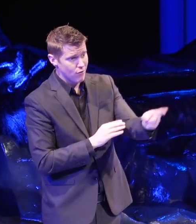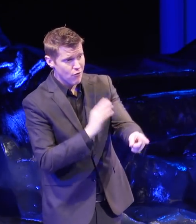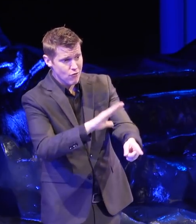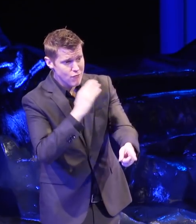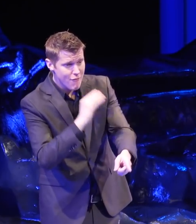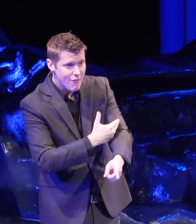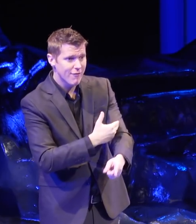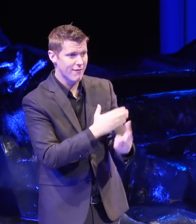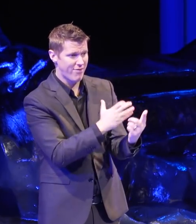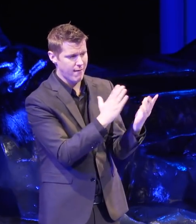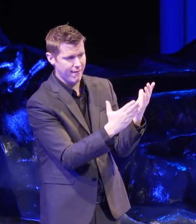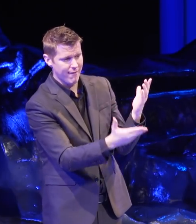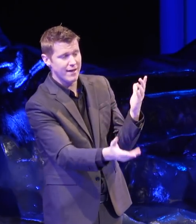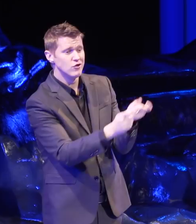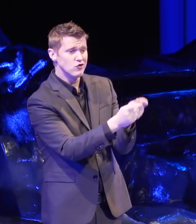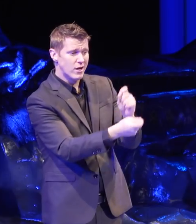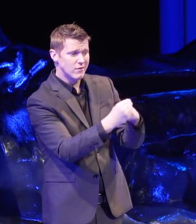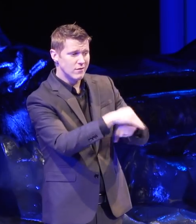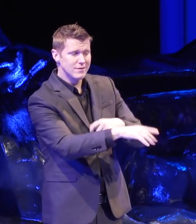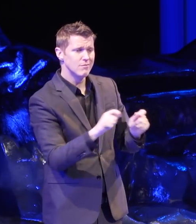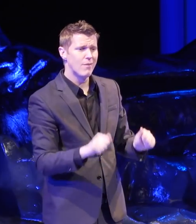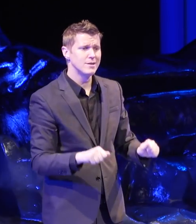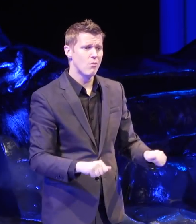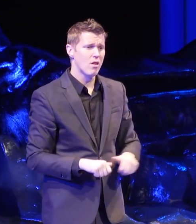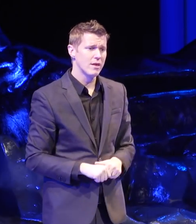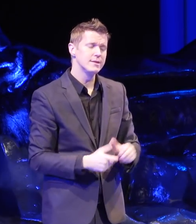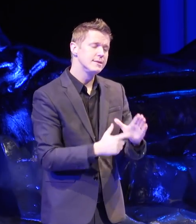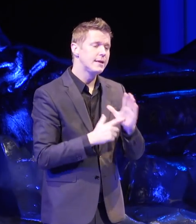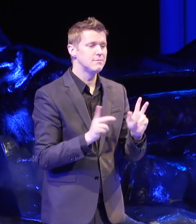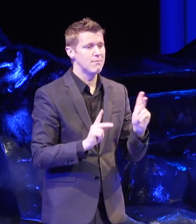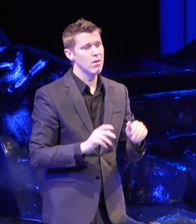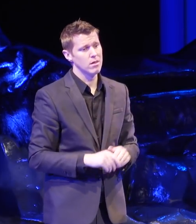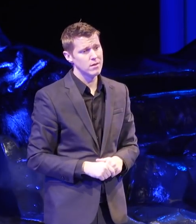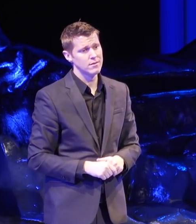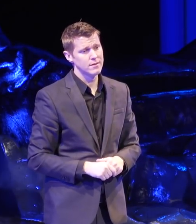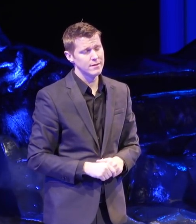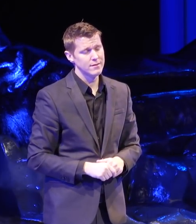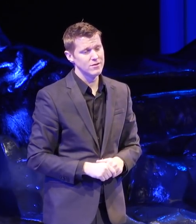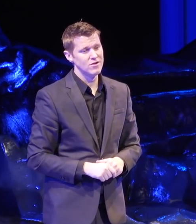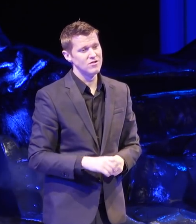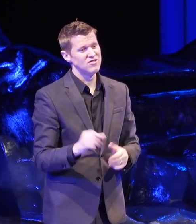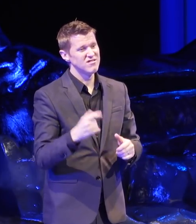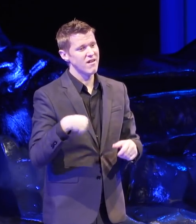Change is always possible. It just takes people just like us.